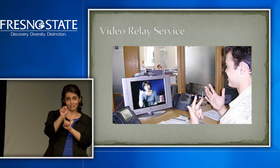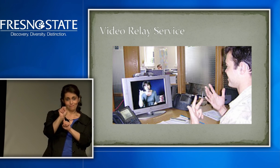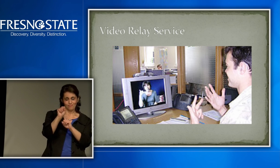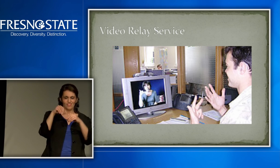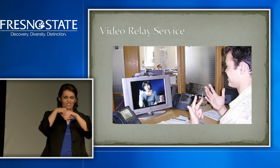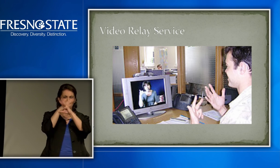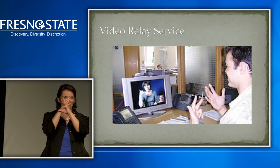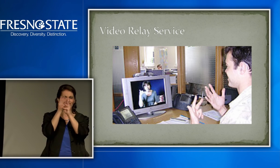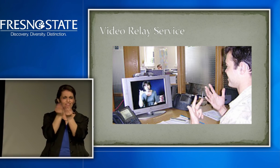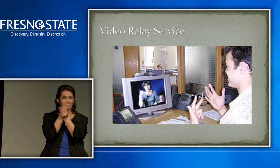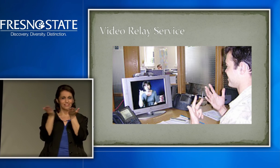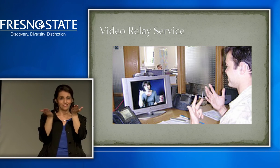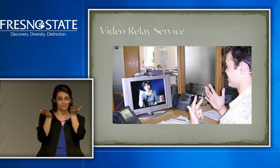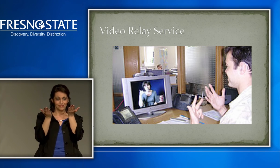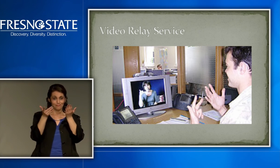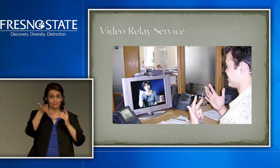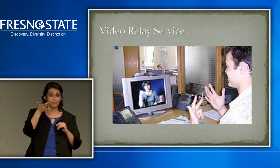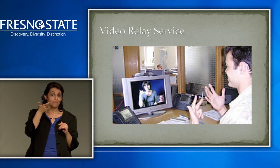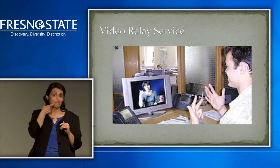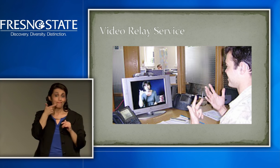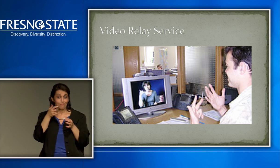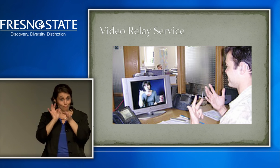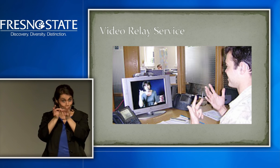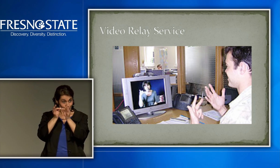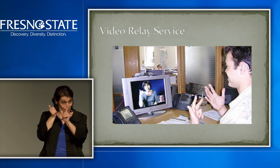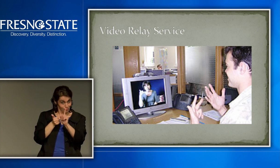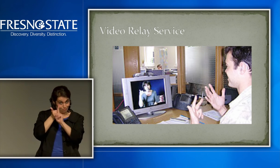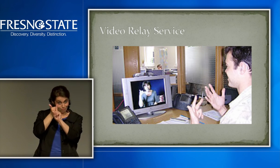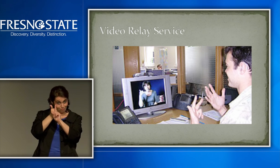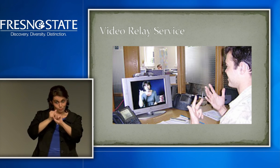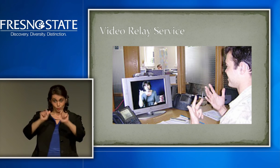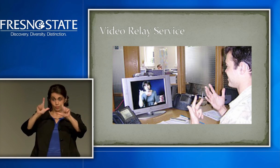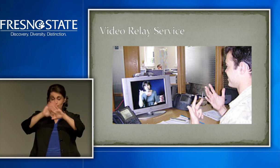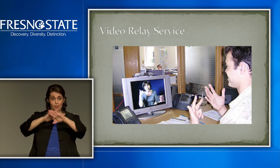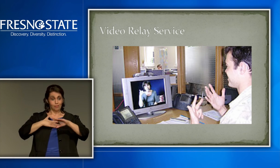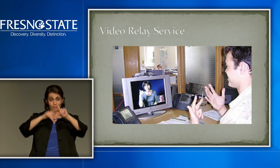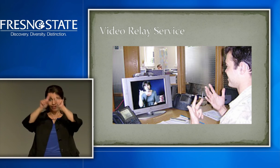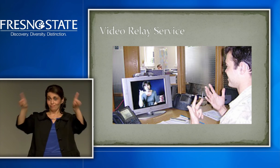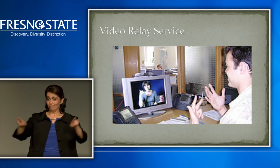The challenge with the video relay service is that the interpreter that appears on the